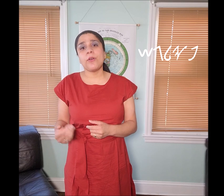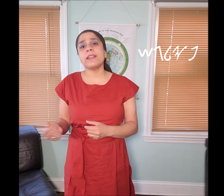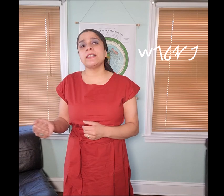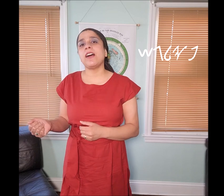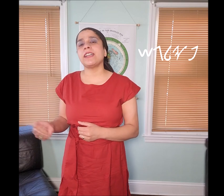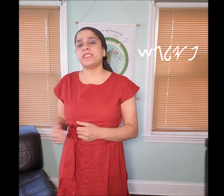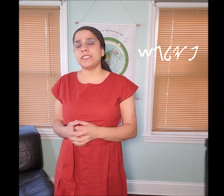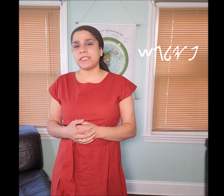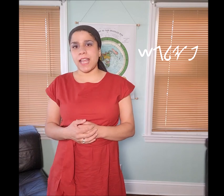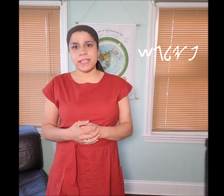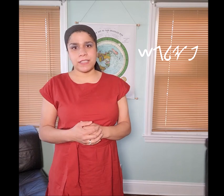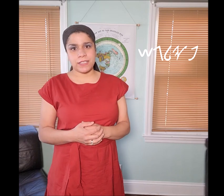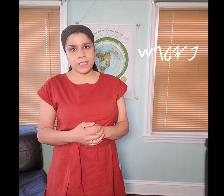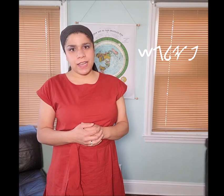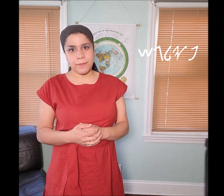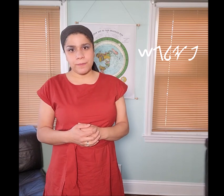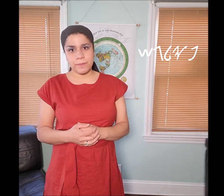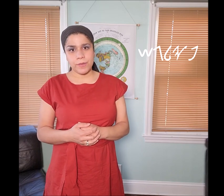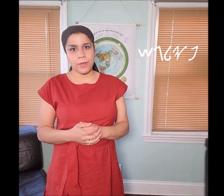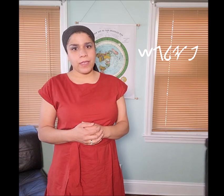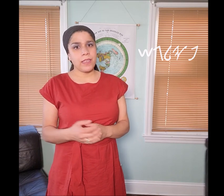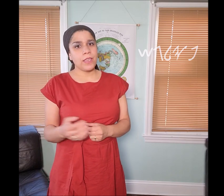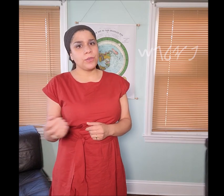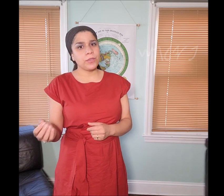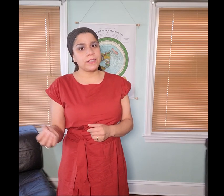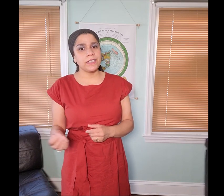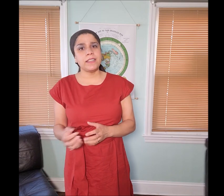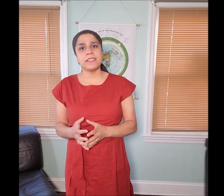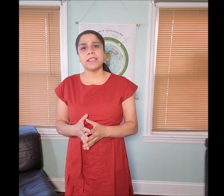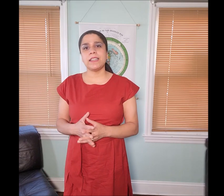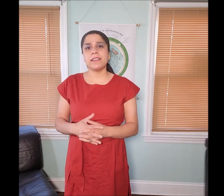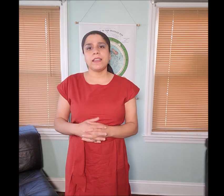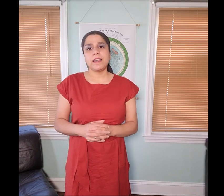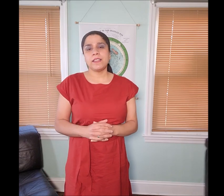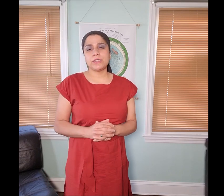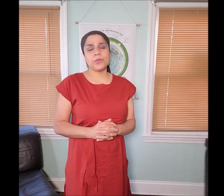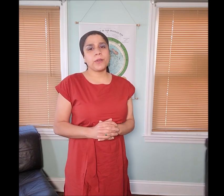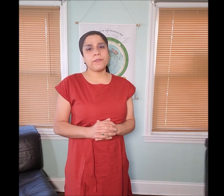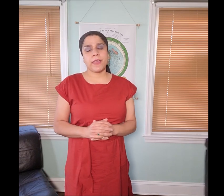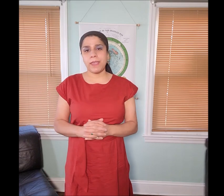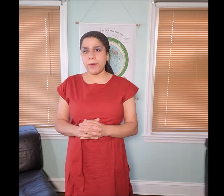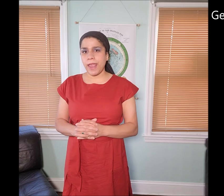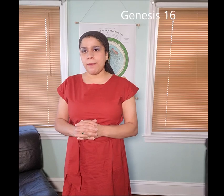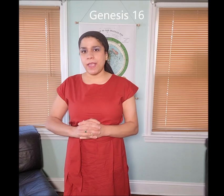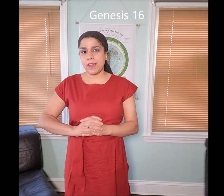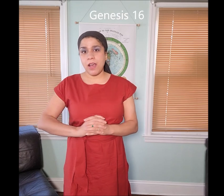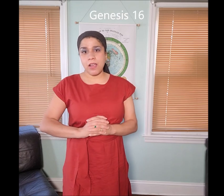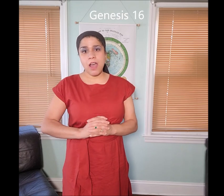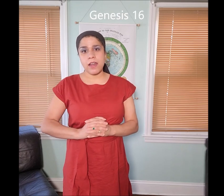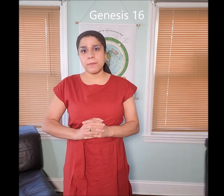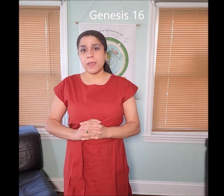or as long as she decides to stay. Okay. You can see this in the story of Abraham and Hagar.